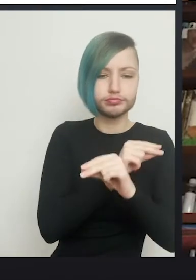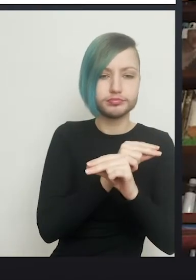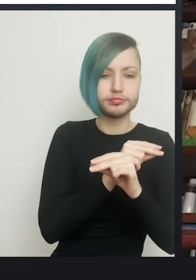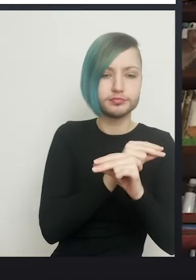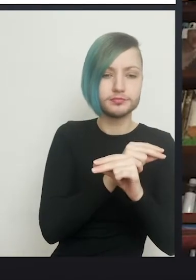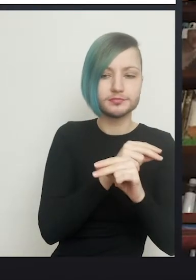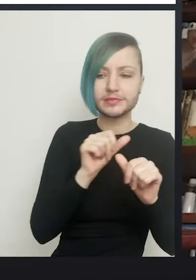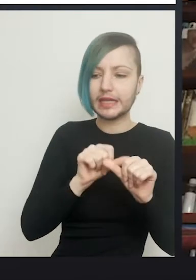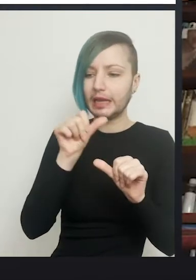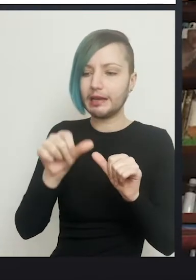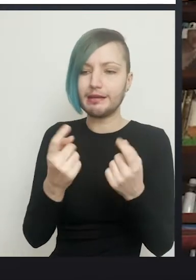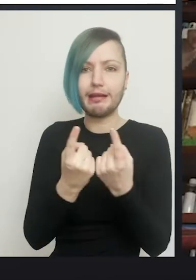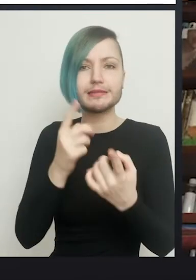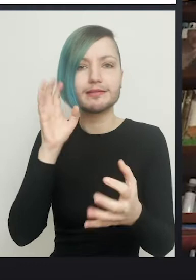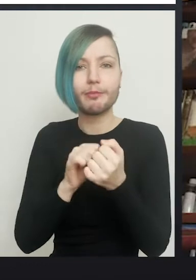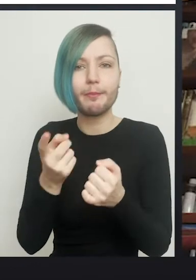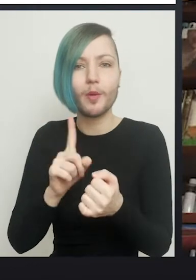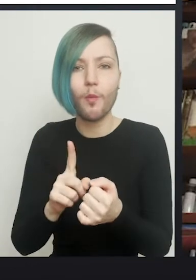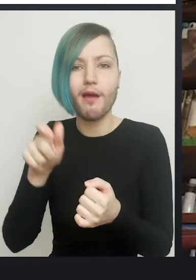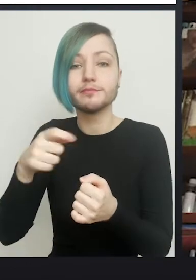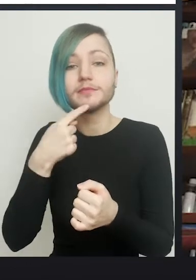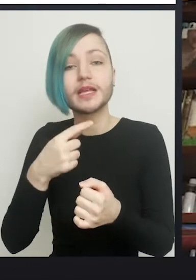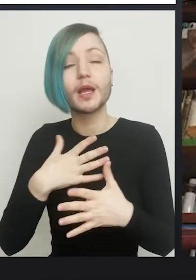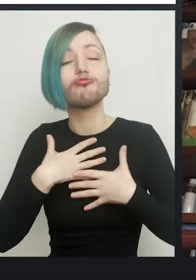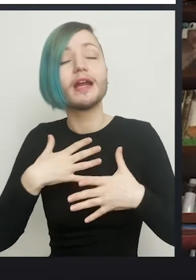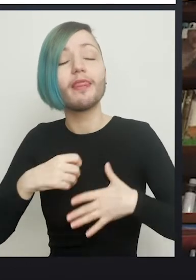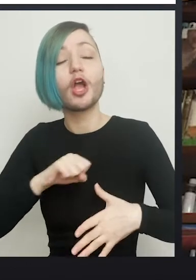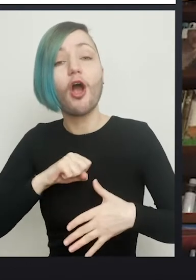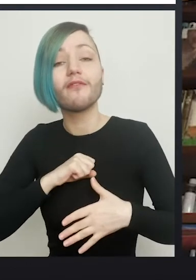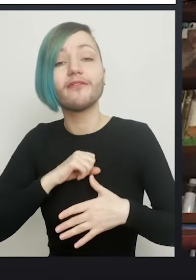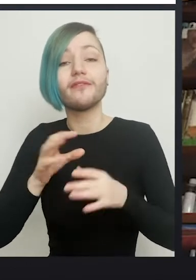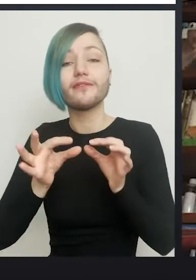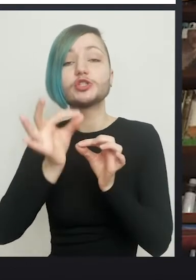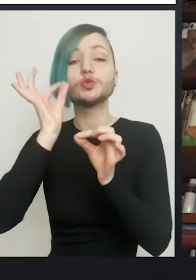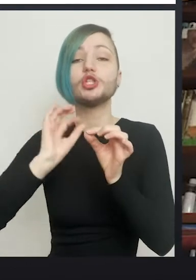and then someone saying "Just breathe, cough the tube out." and you're waking up!